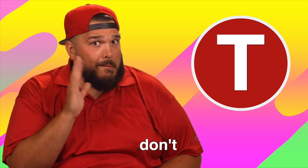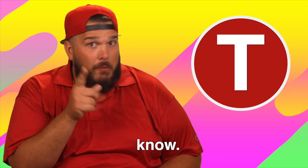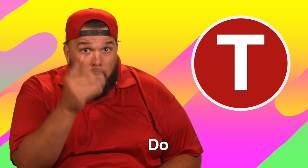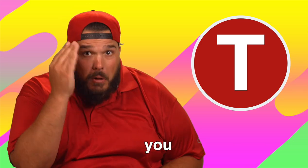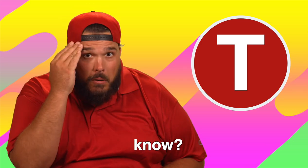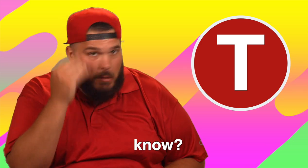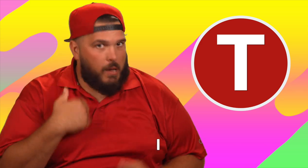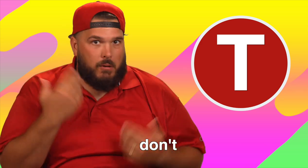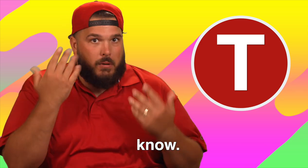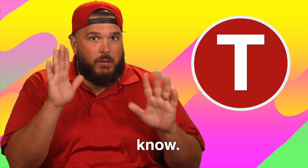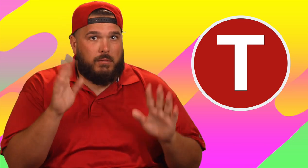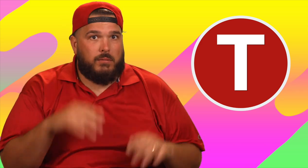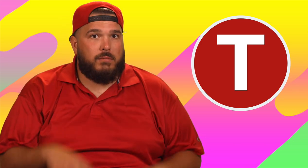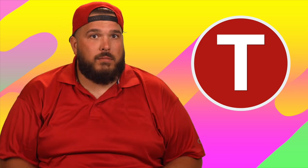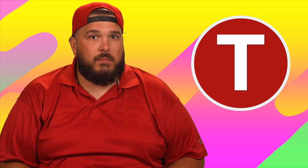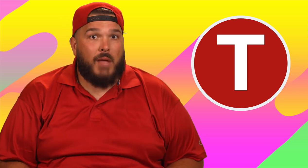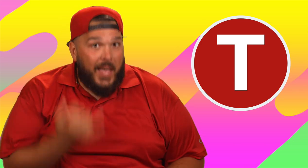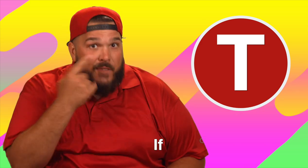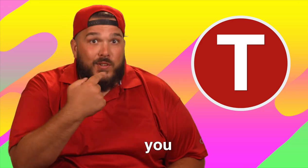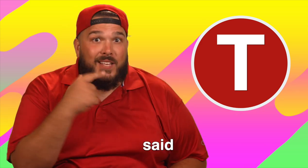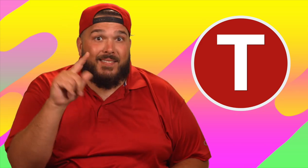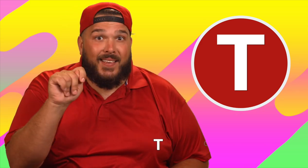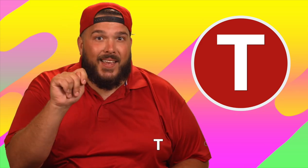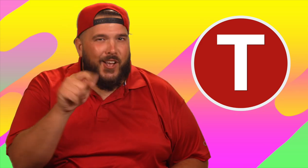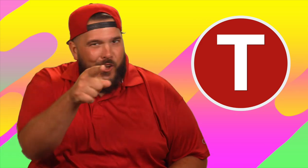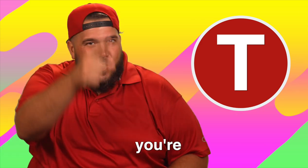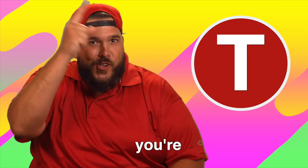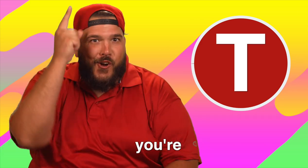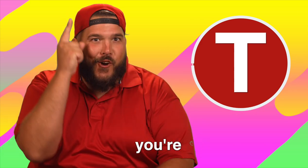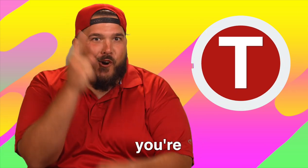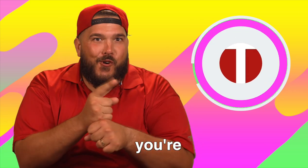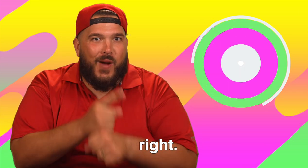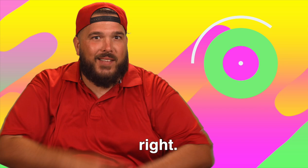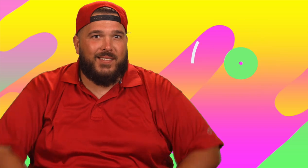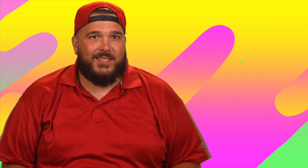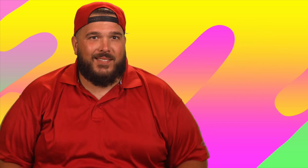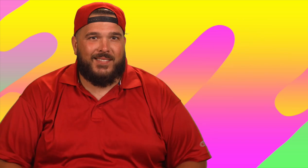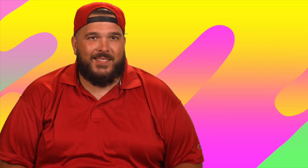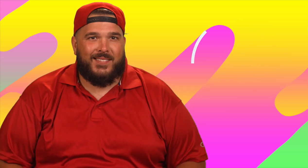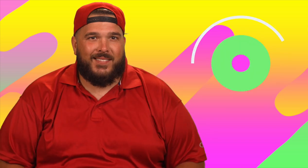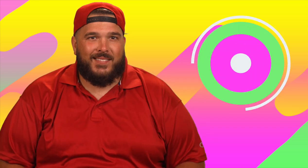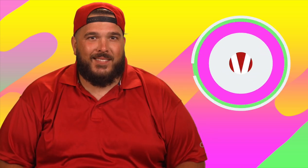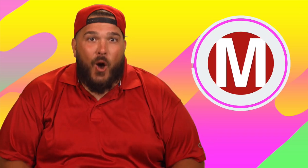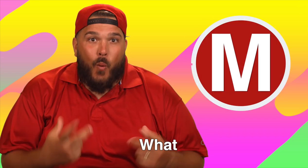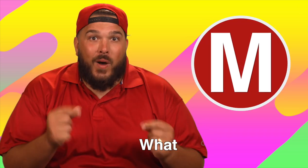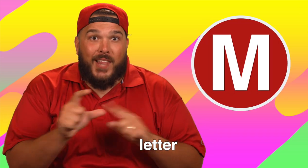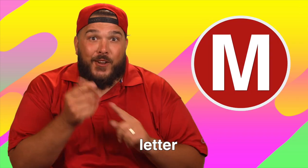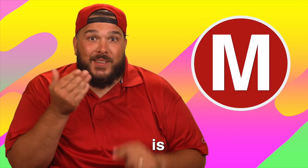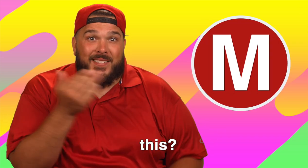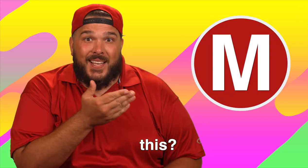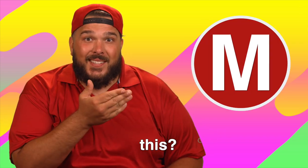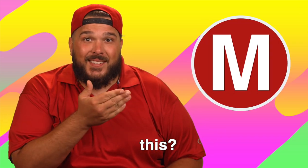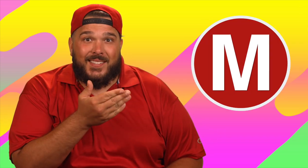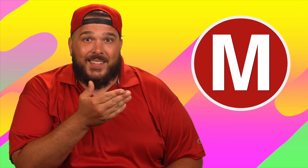I don't know. You know? I don't know. If you said T, you're right. What letter is this?